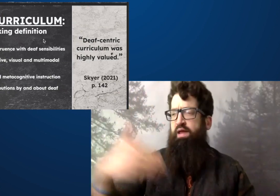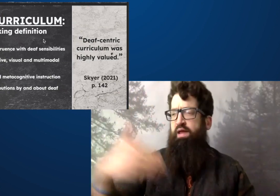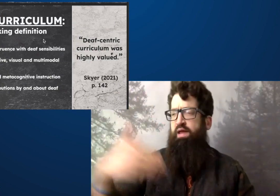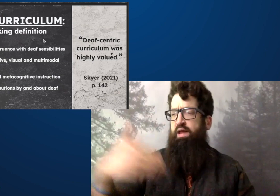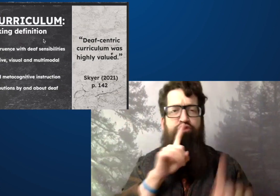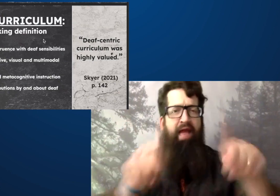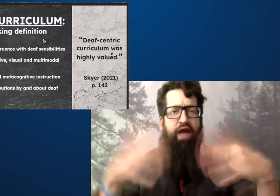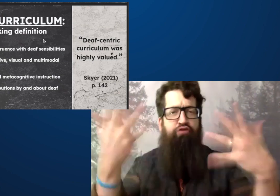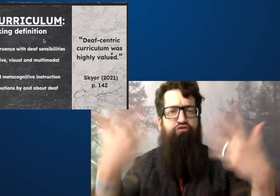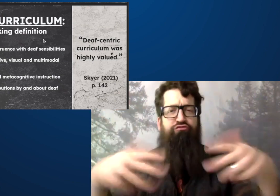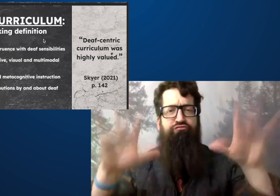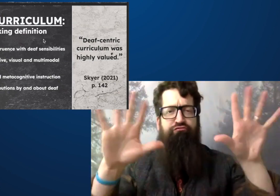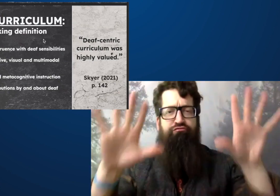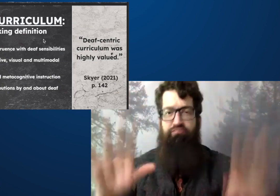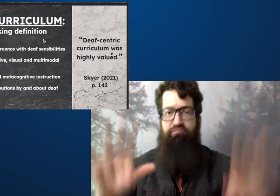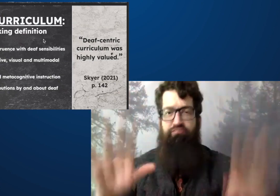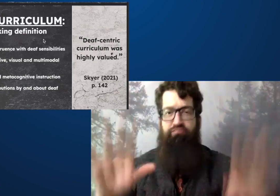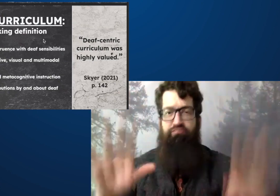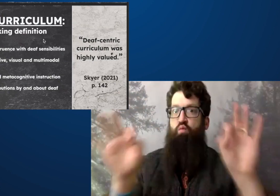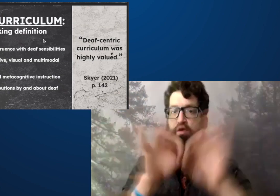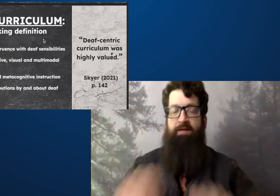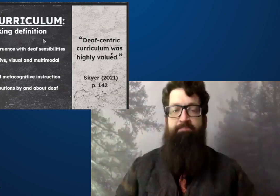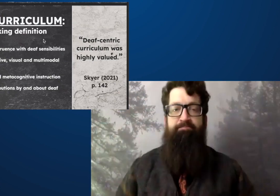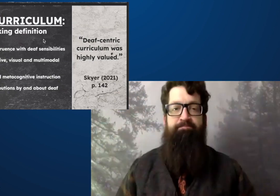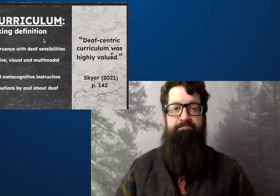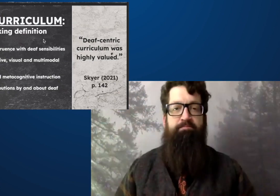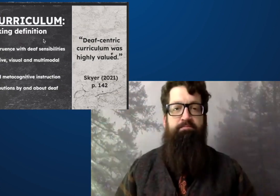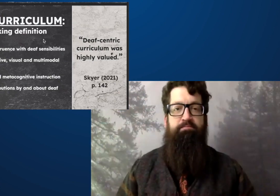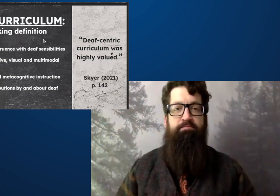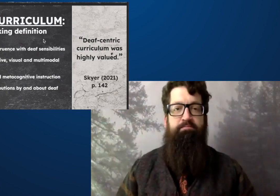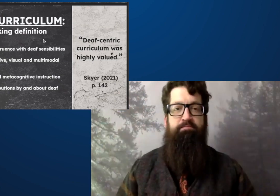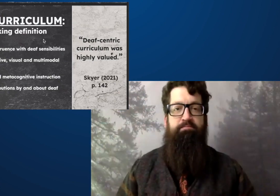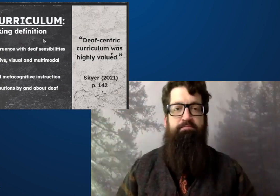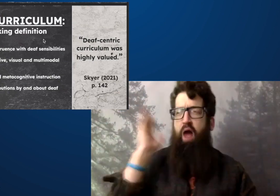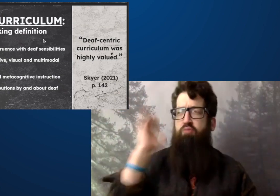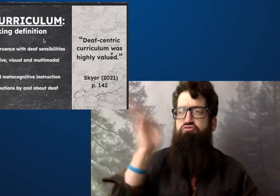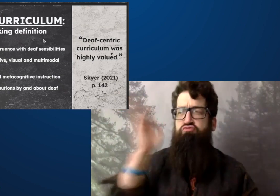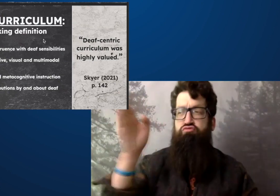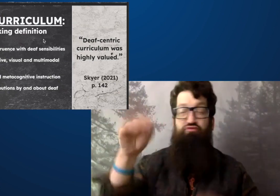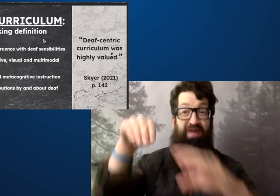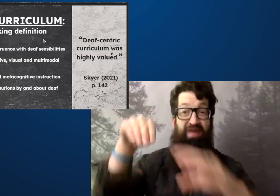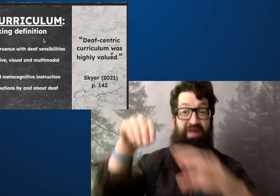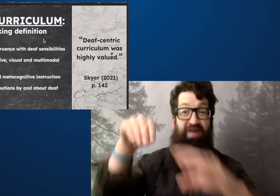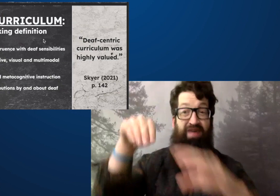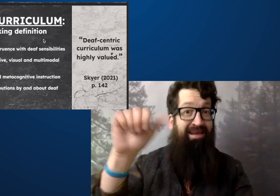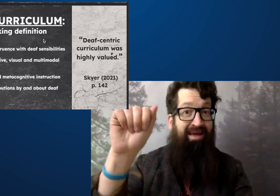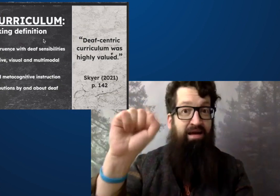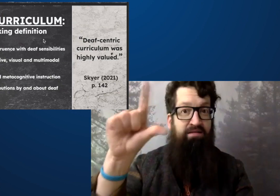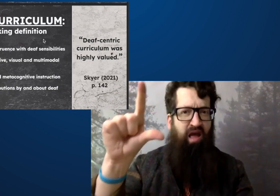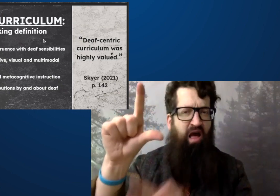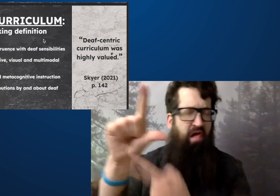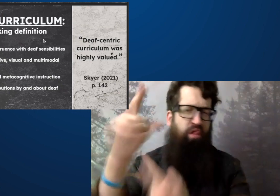ideas are able to be shared with each other. And it's very important. It's worth it.